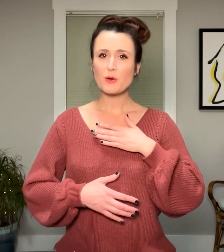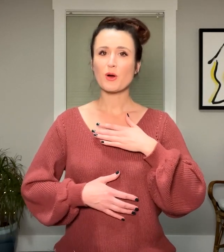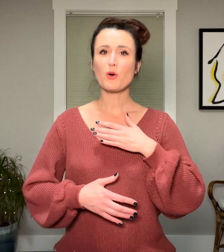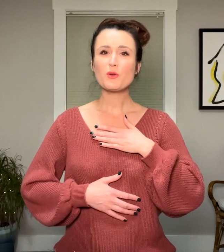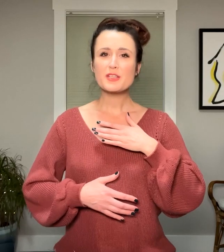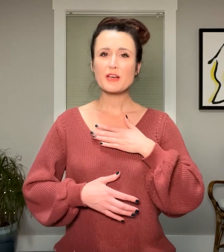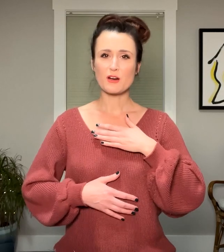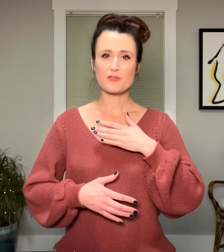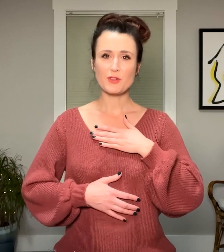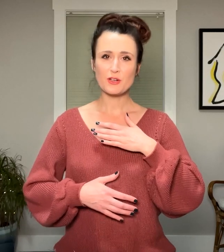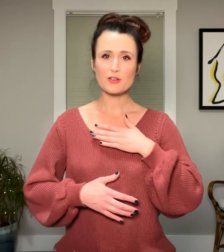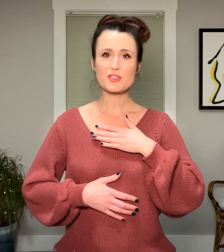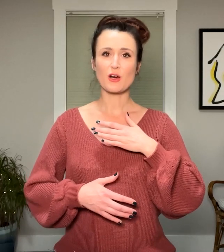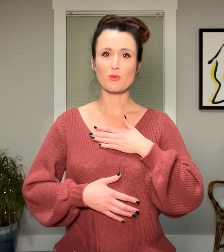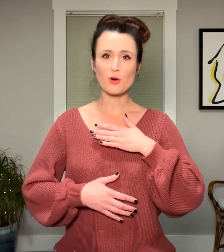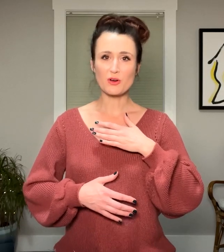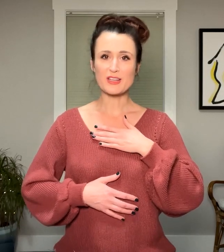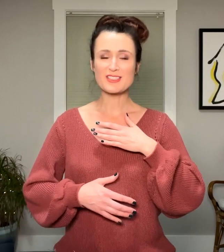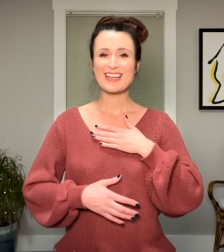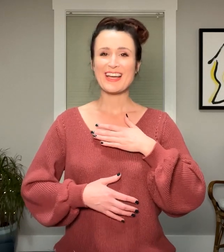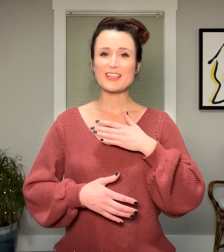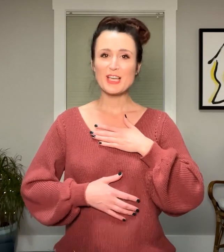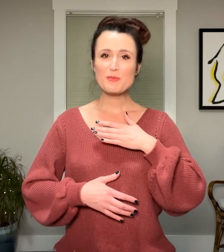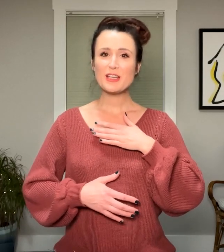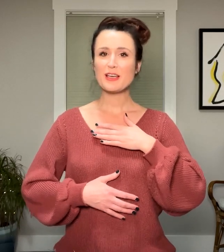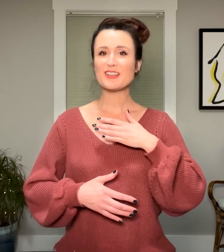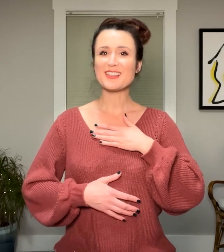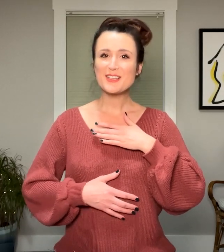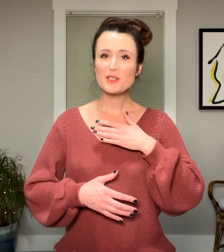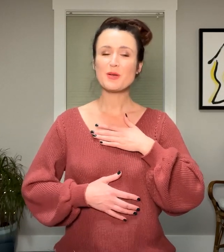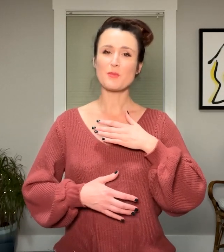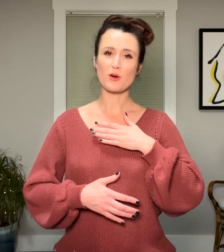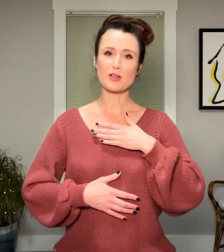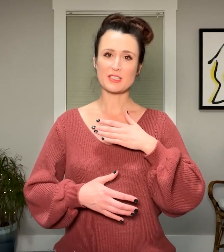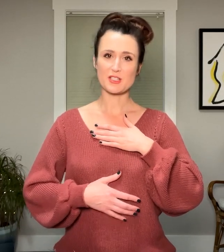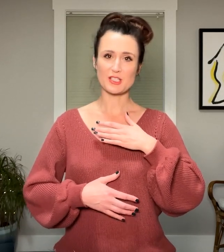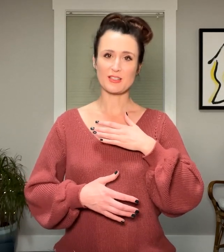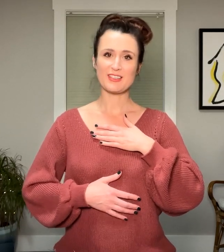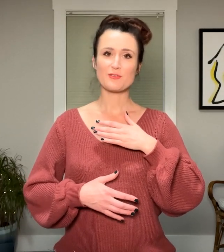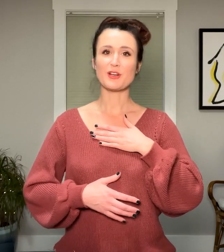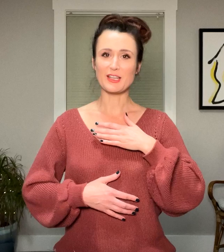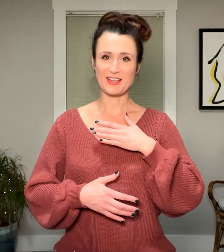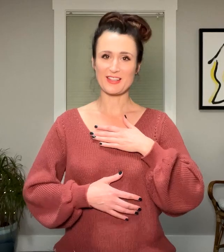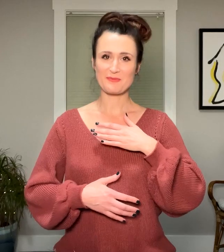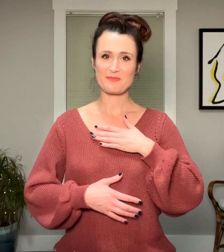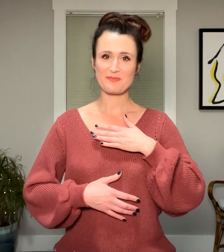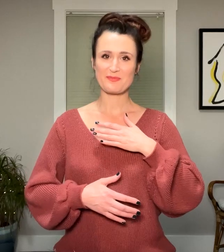we're holding our fears, our worries, and they may need a little bit more attention for healing.